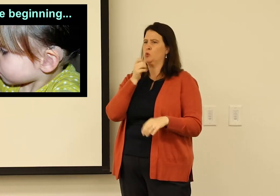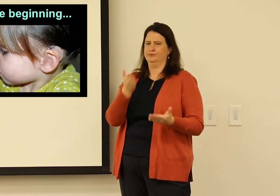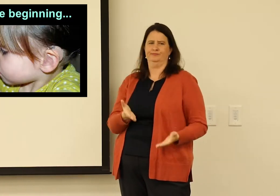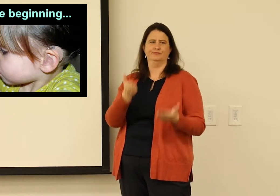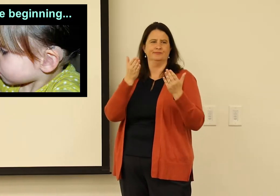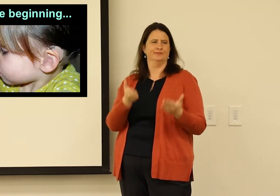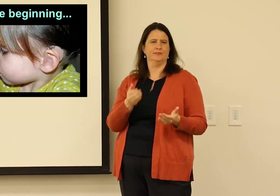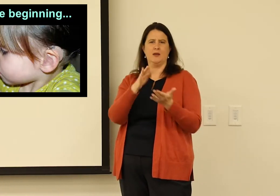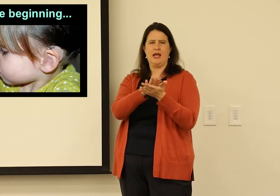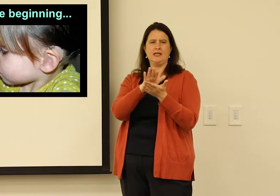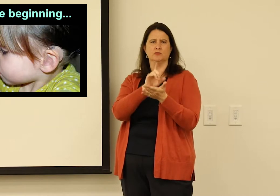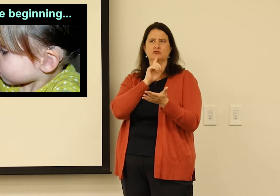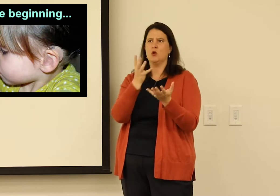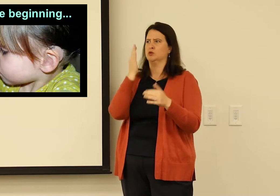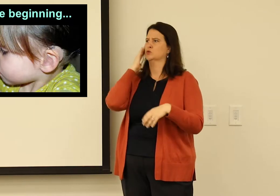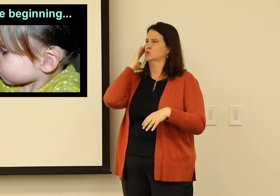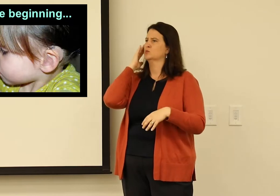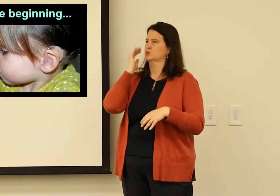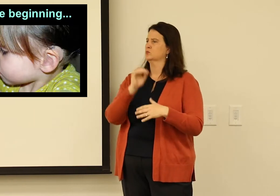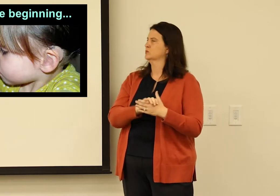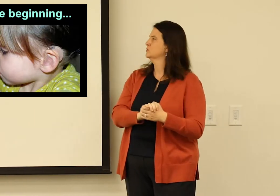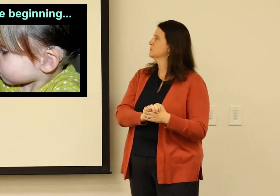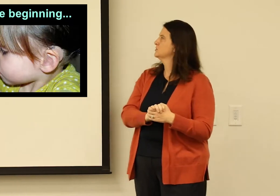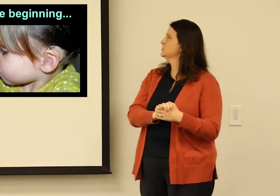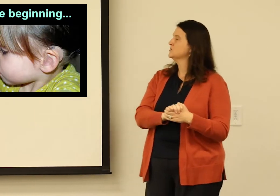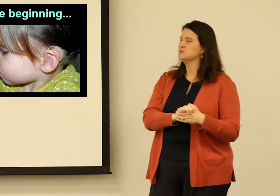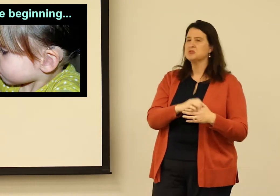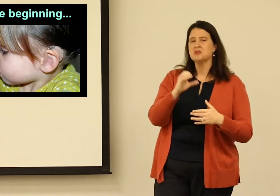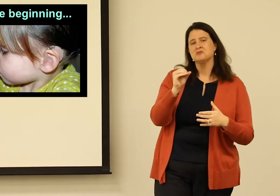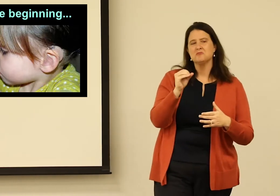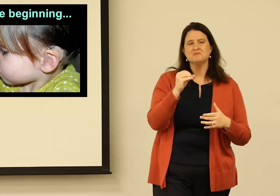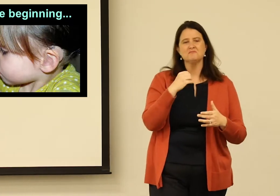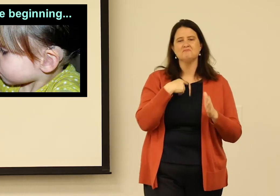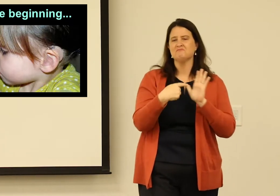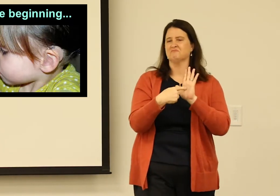That gives them a reputation. So an academic wants to know where you got your degree from.